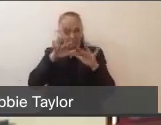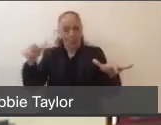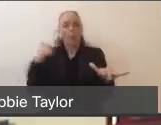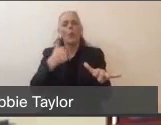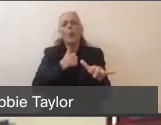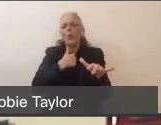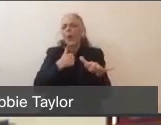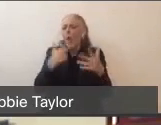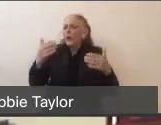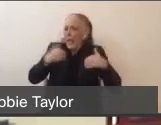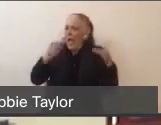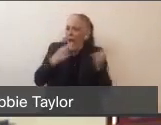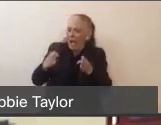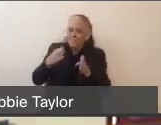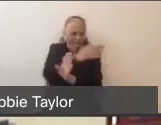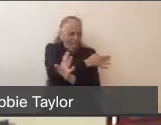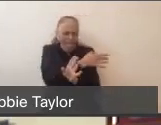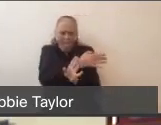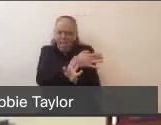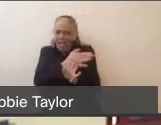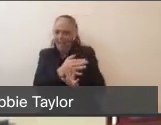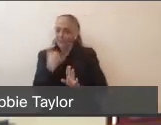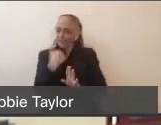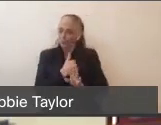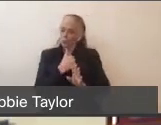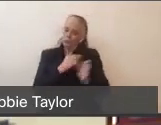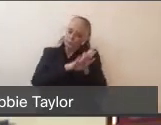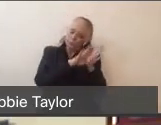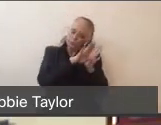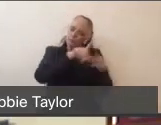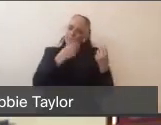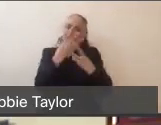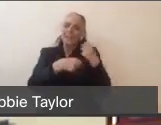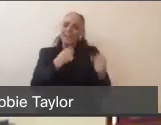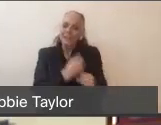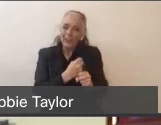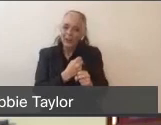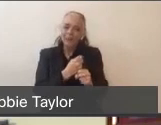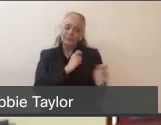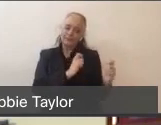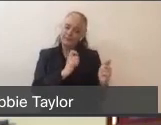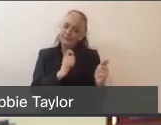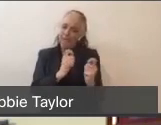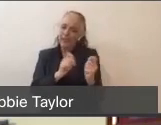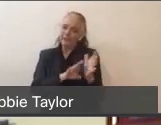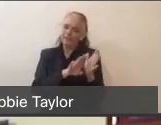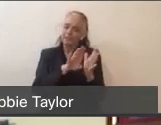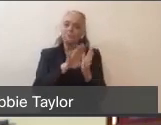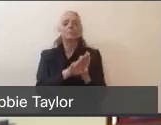and get updated on a regular basis. The two primary plans that we're following is the pandemic plan, which lays out all the steps